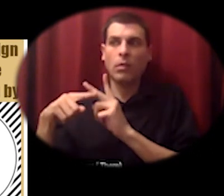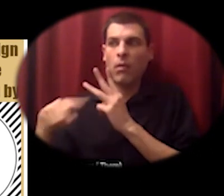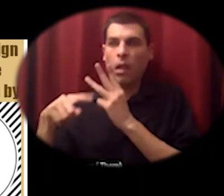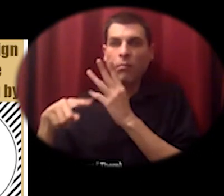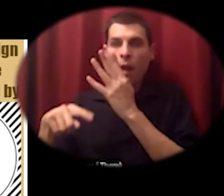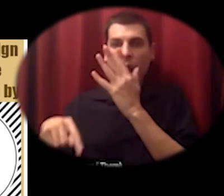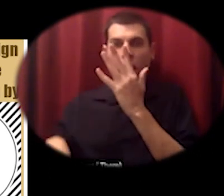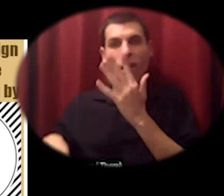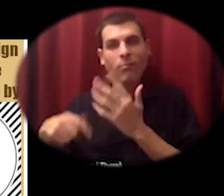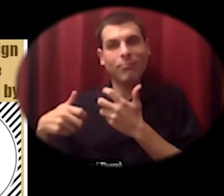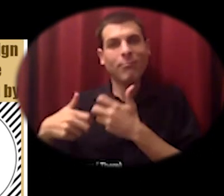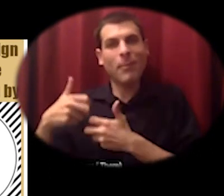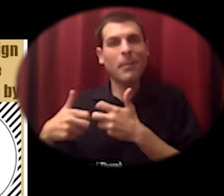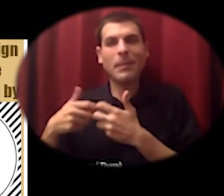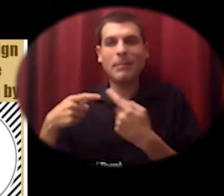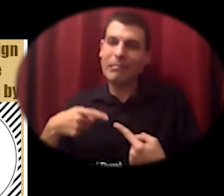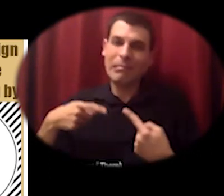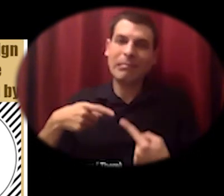as well as the struggle for black lives in the united states